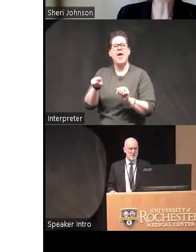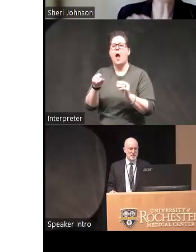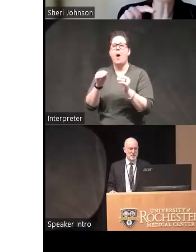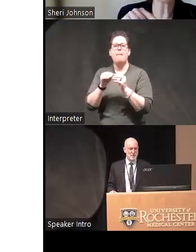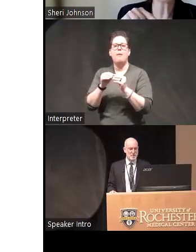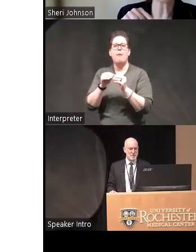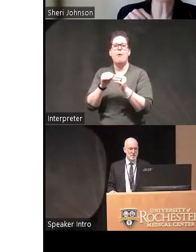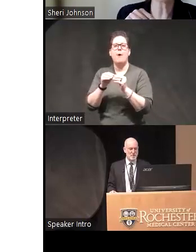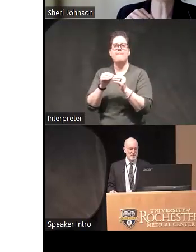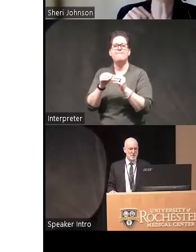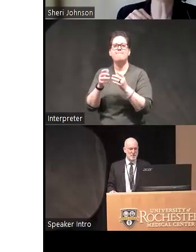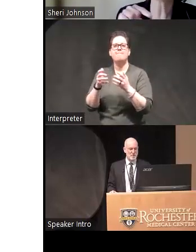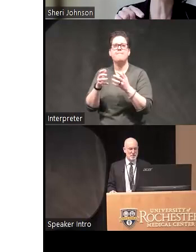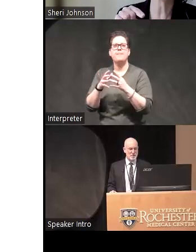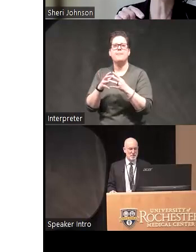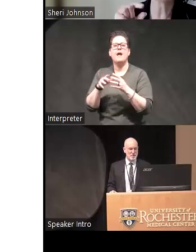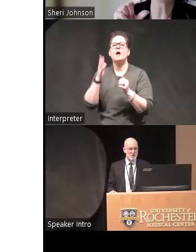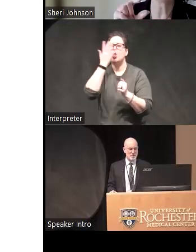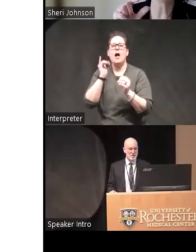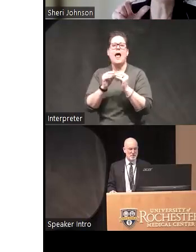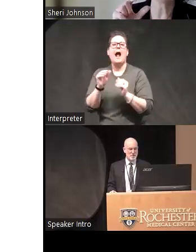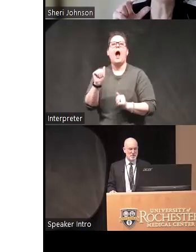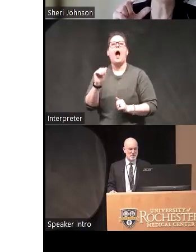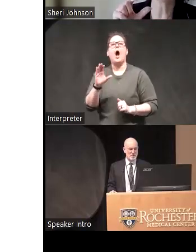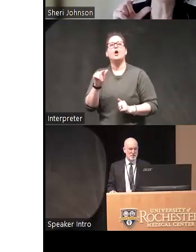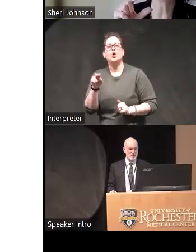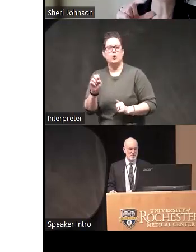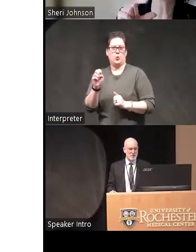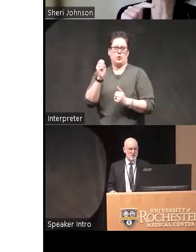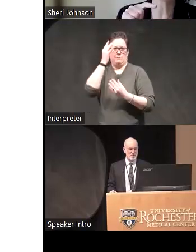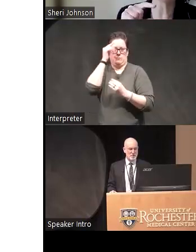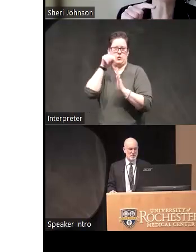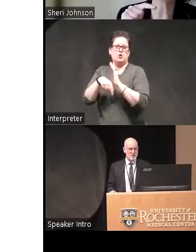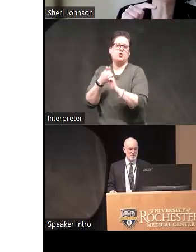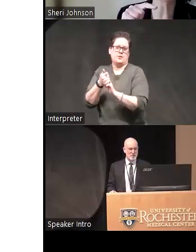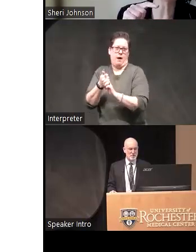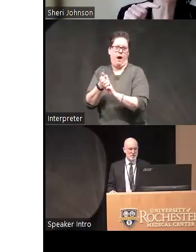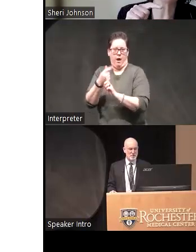qualities of this acute suicidal affective disturbance across two studies it was correlated